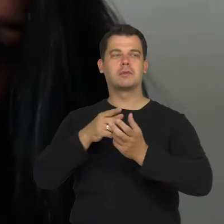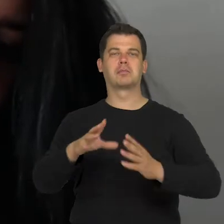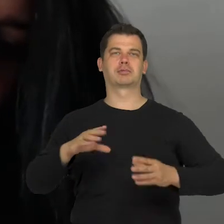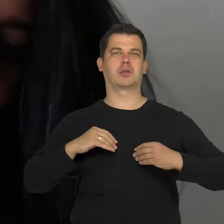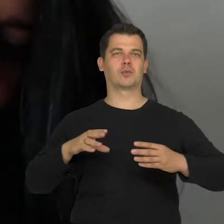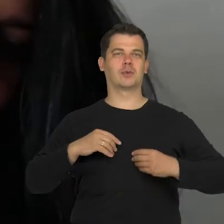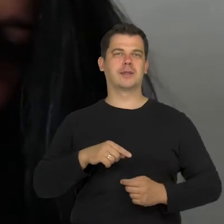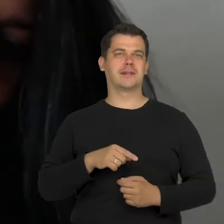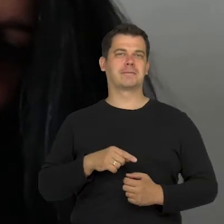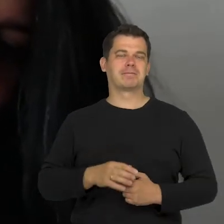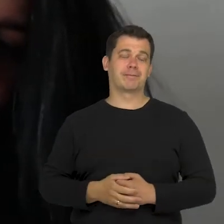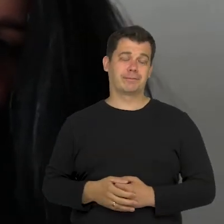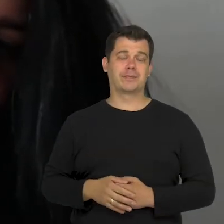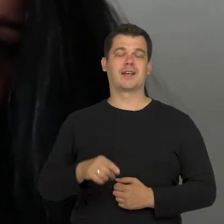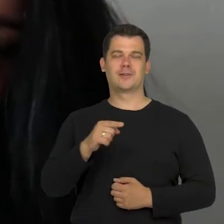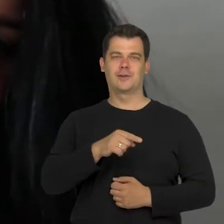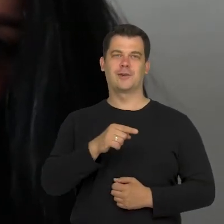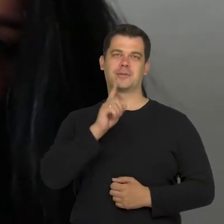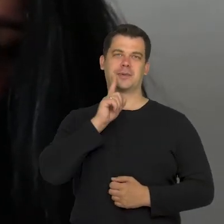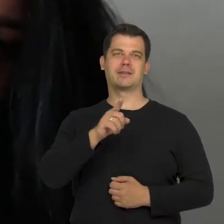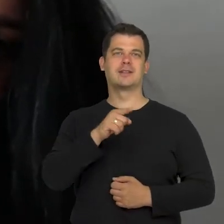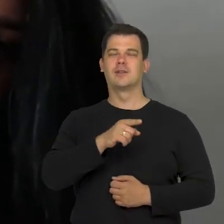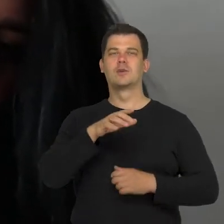So we have some diversity here